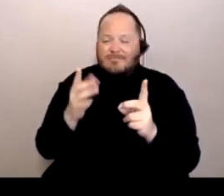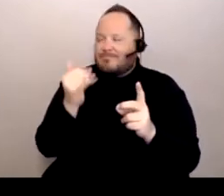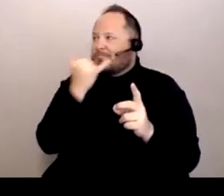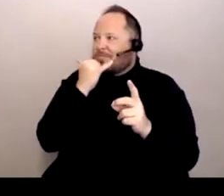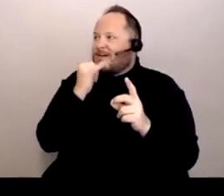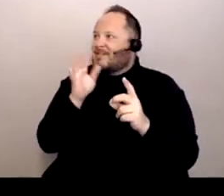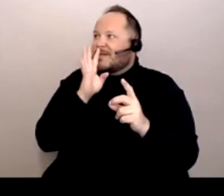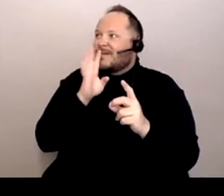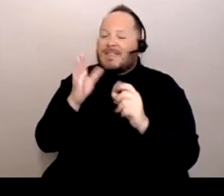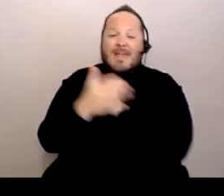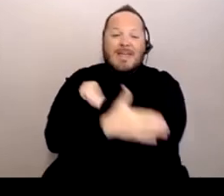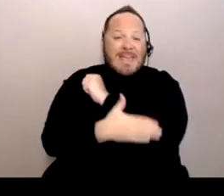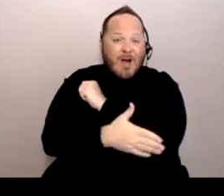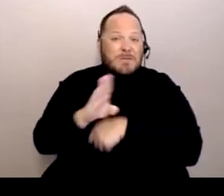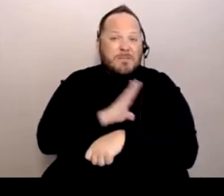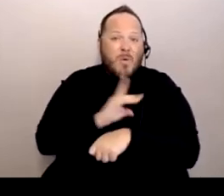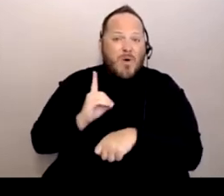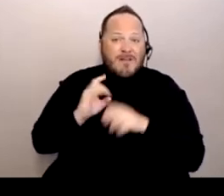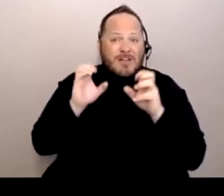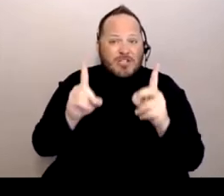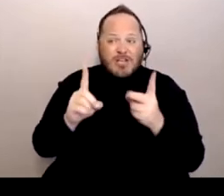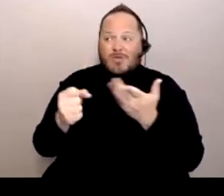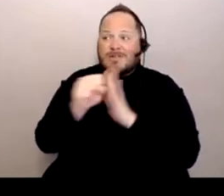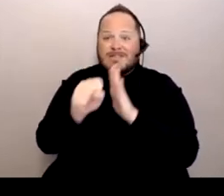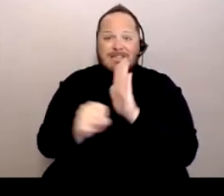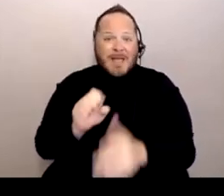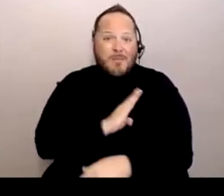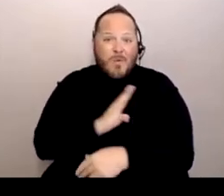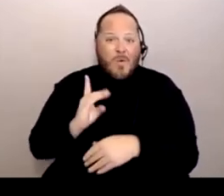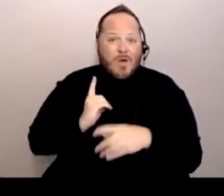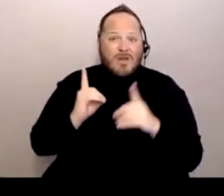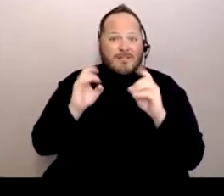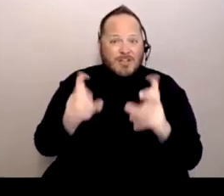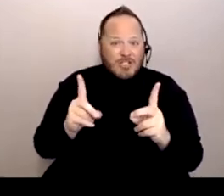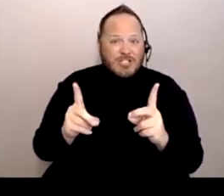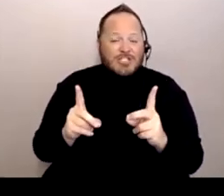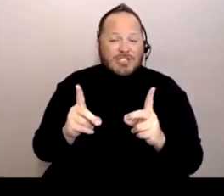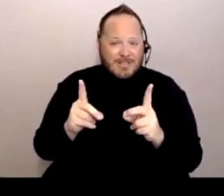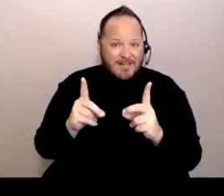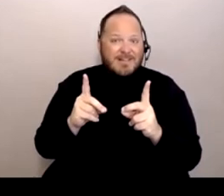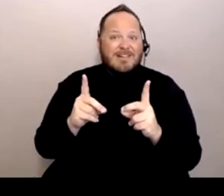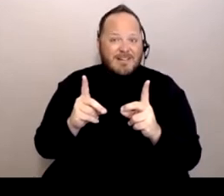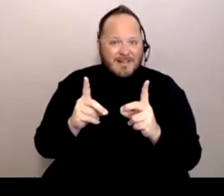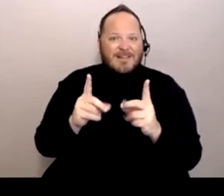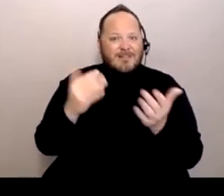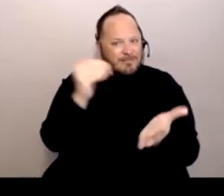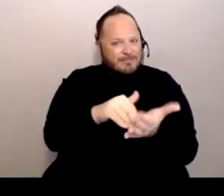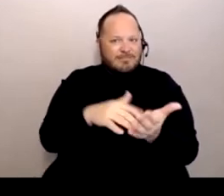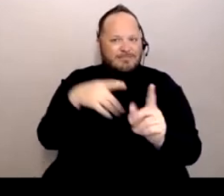The county board of education or the state board of education. There, again, it's the representation that we have